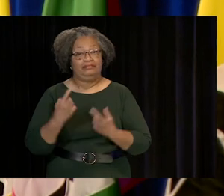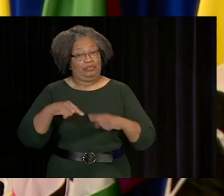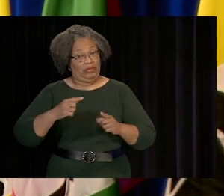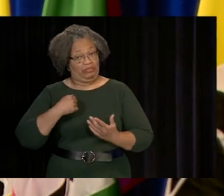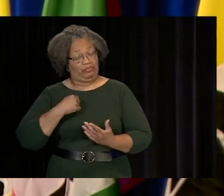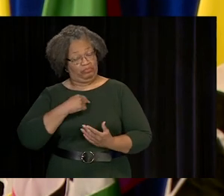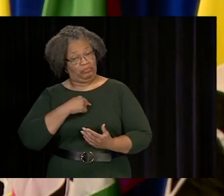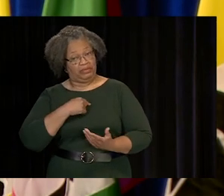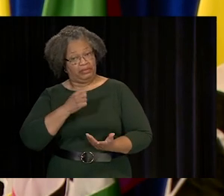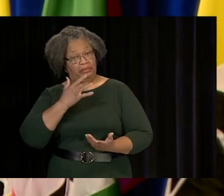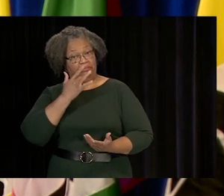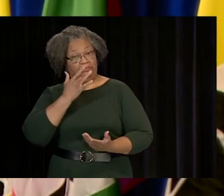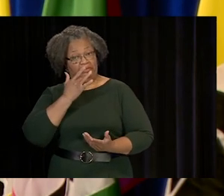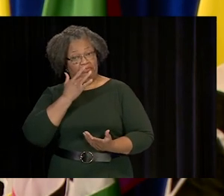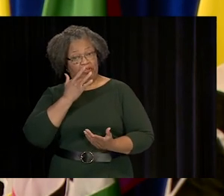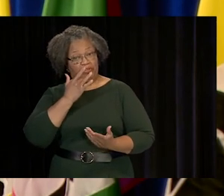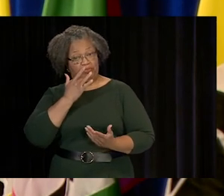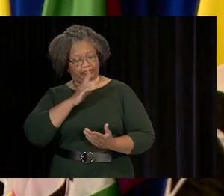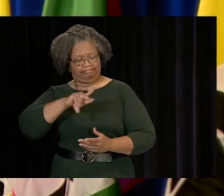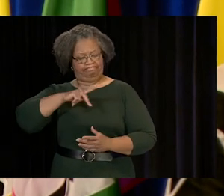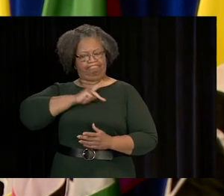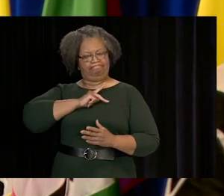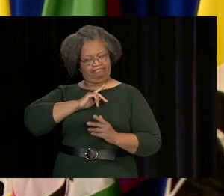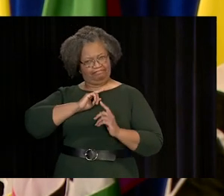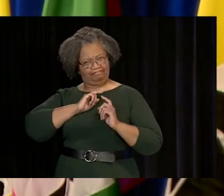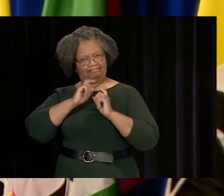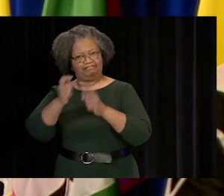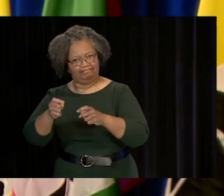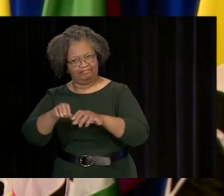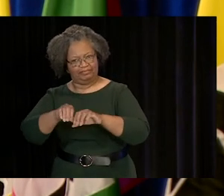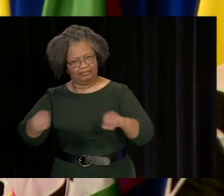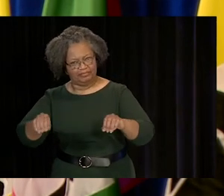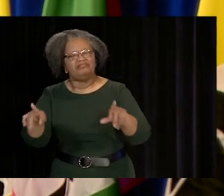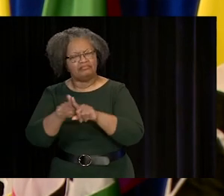AS IN YEARS PAST, THIS IS NO ORDINARY YEAR, AS WE ALL KNOW.